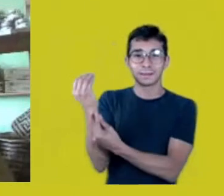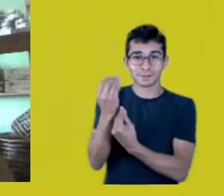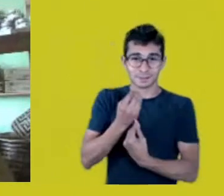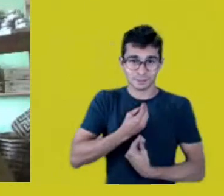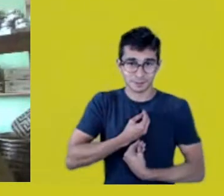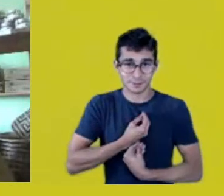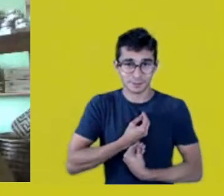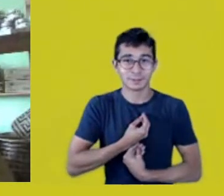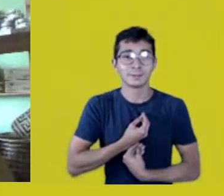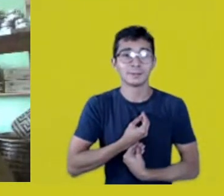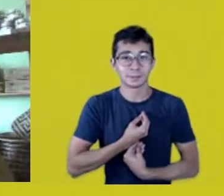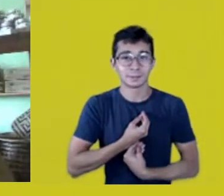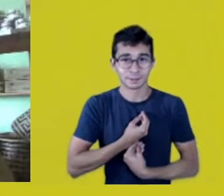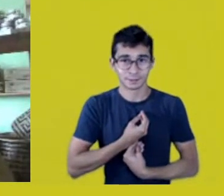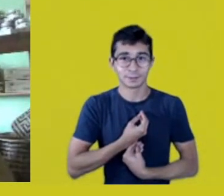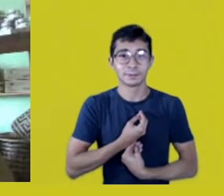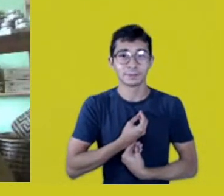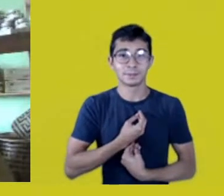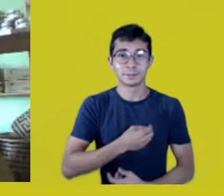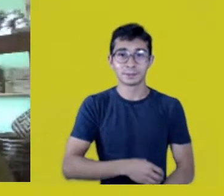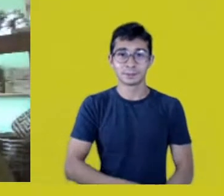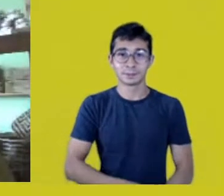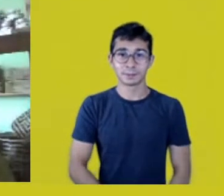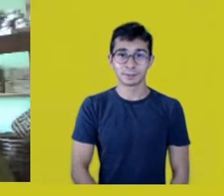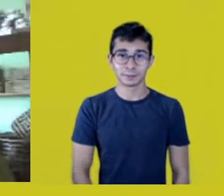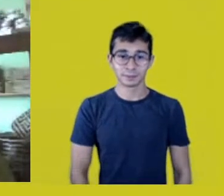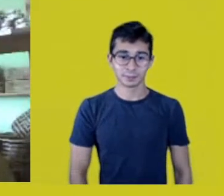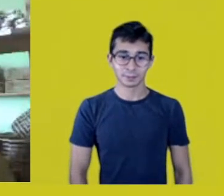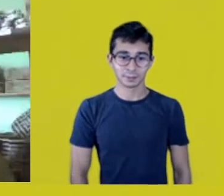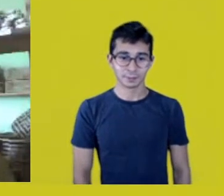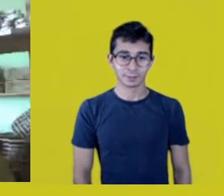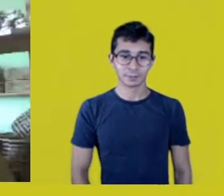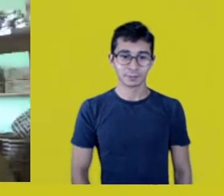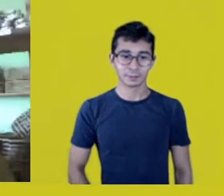Namantuiki